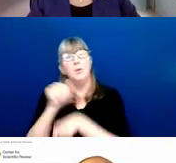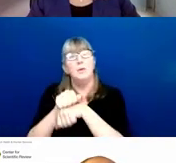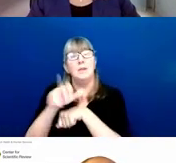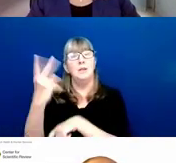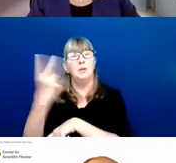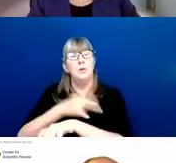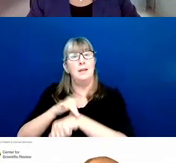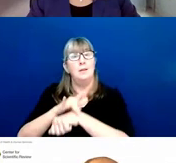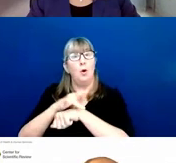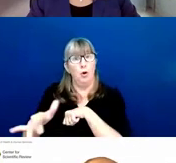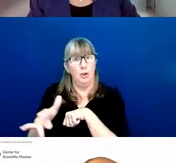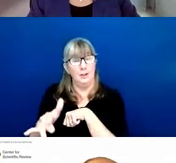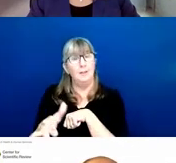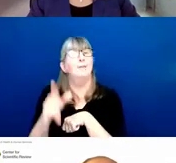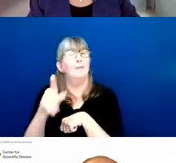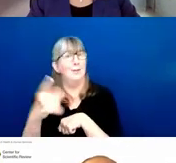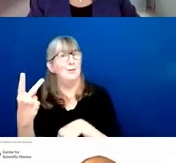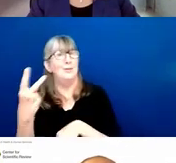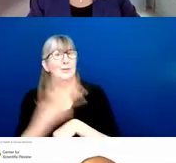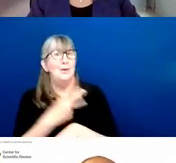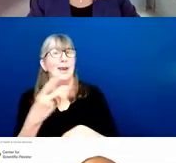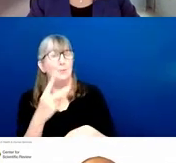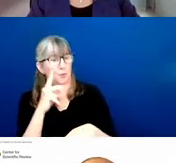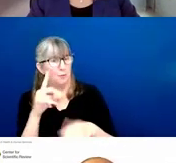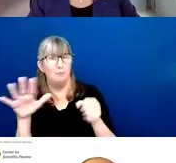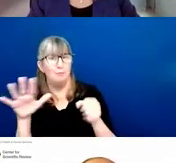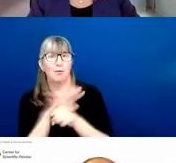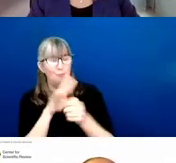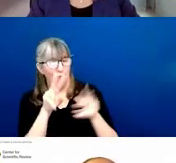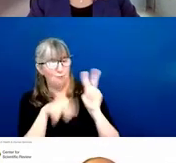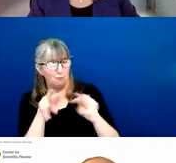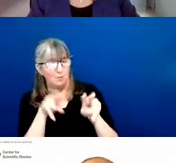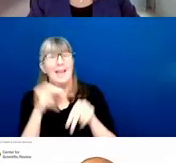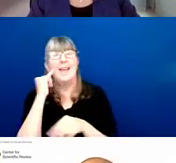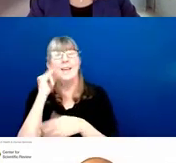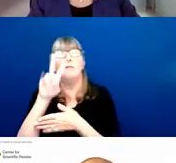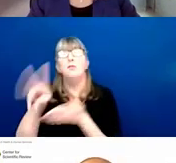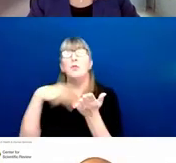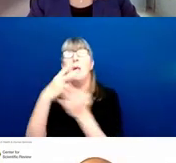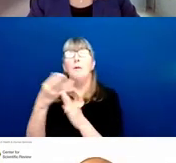However, if you submit 2 hours before the deadline, then you only have 2 hours to work on it.